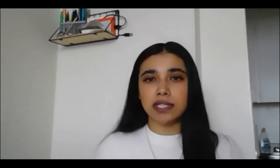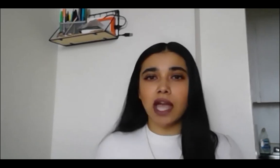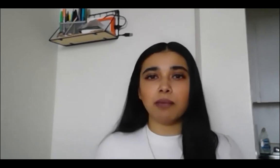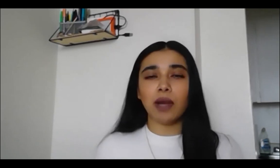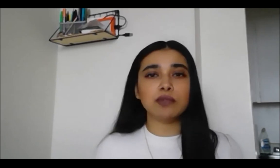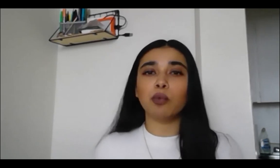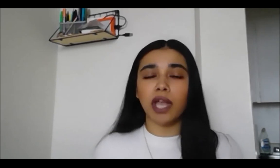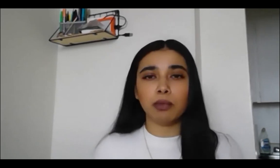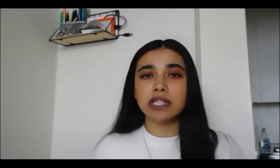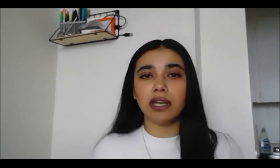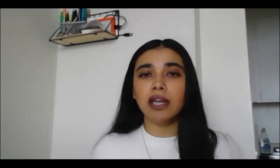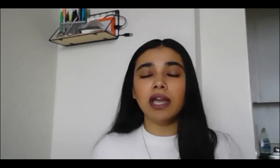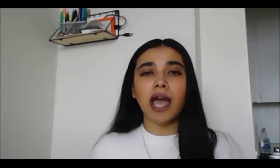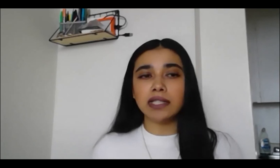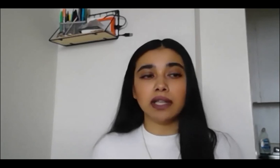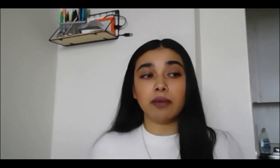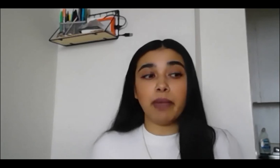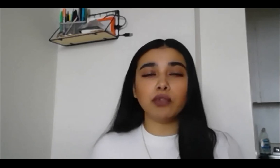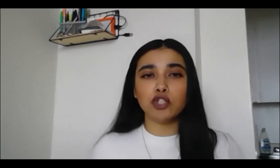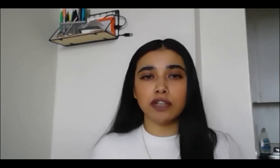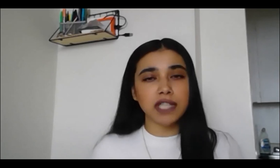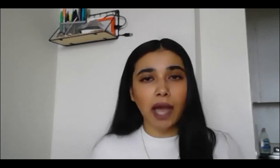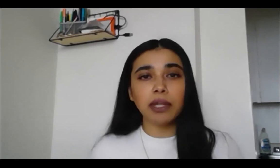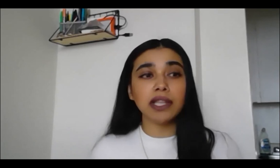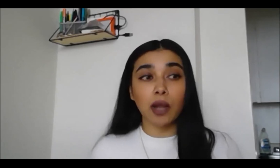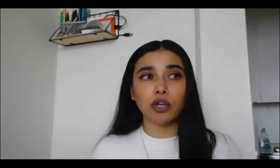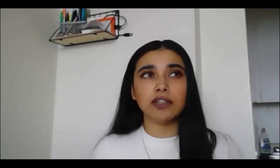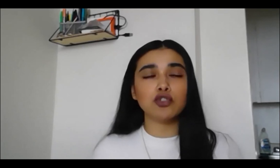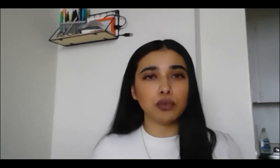the time, now is when we're able to make those shifts happen, and that work is